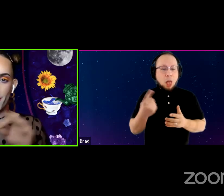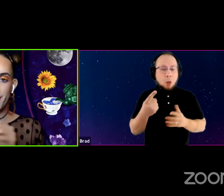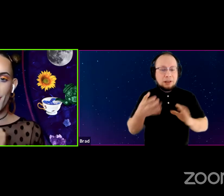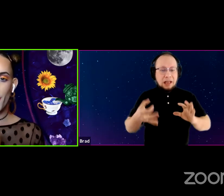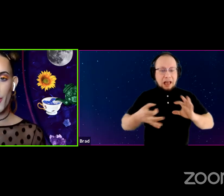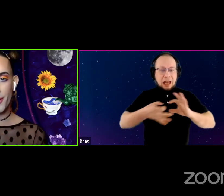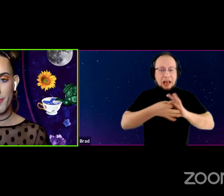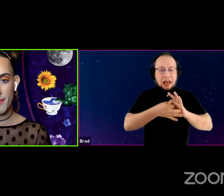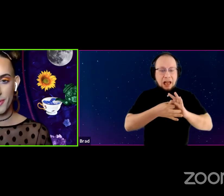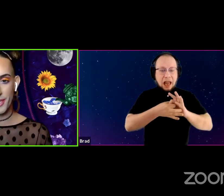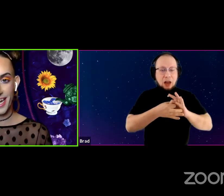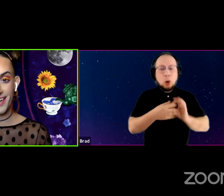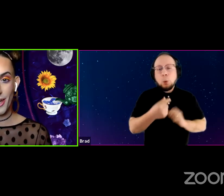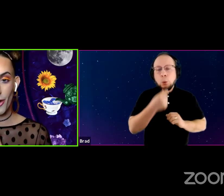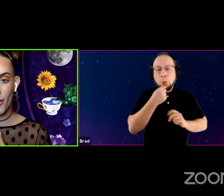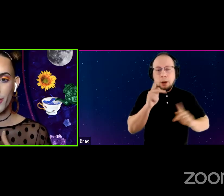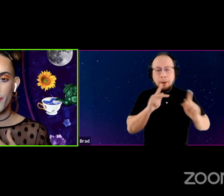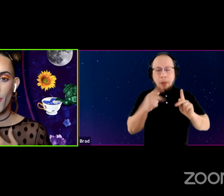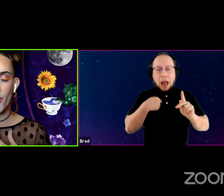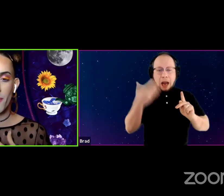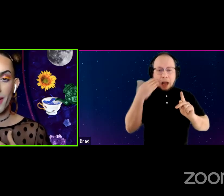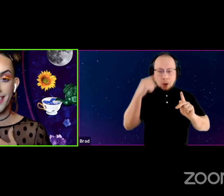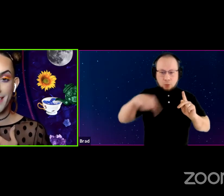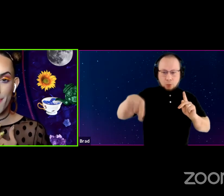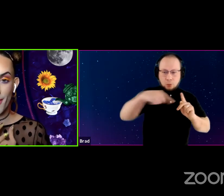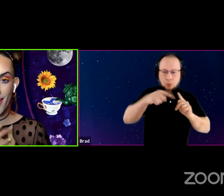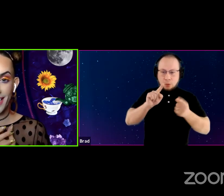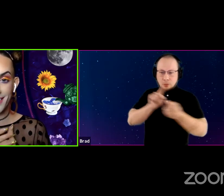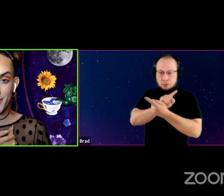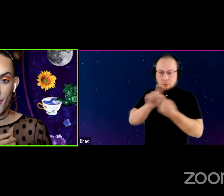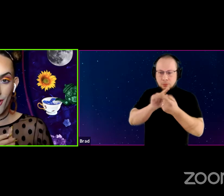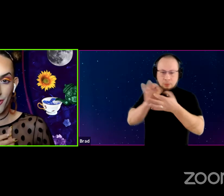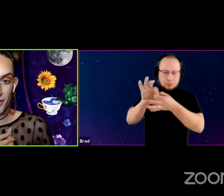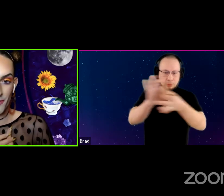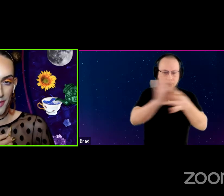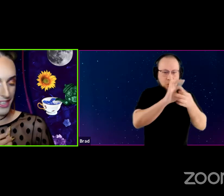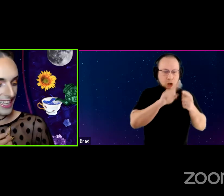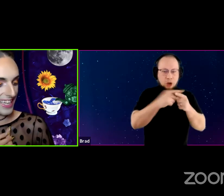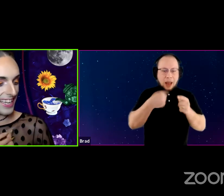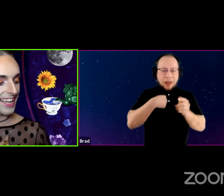of queer people that I know to form a deeper and stronger community.